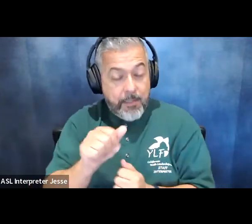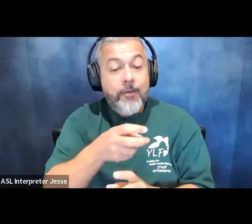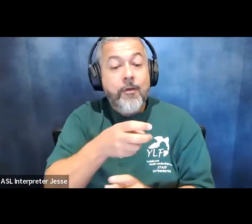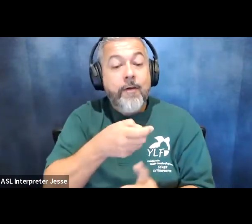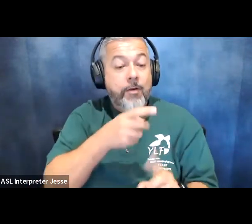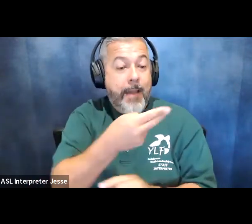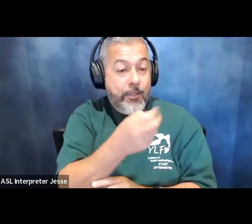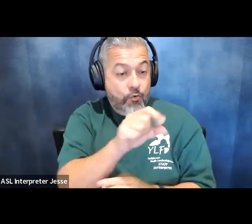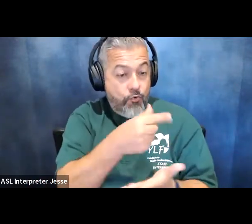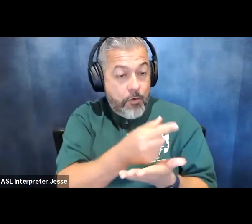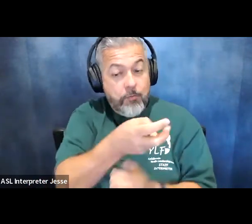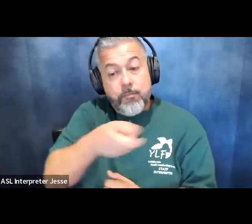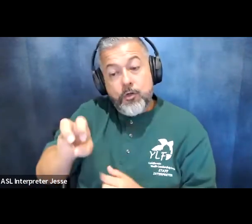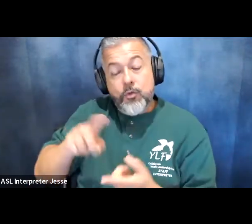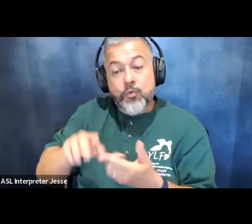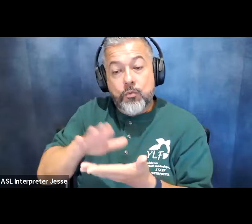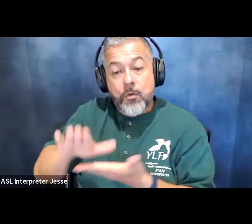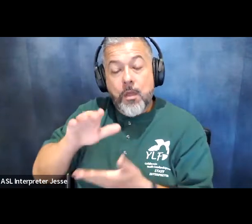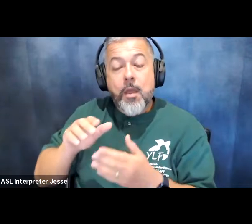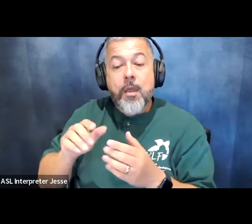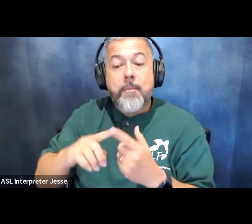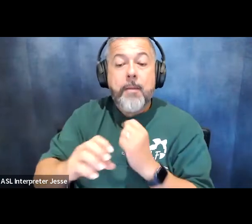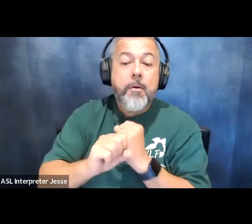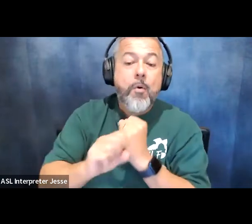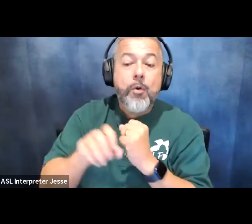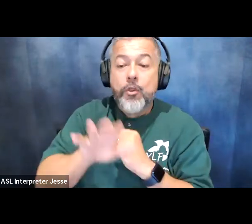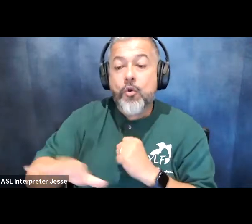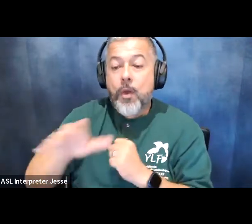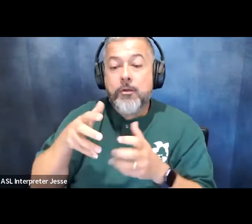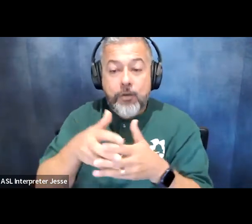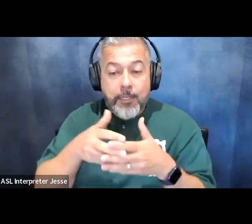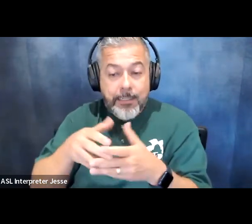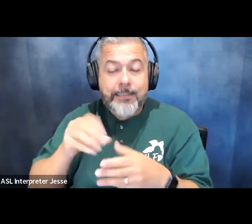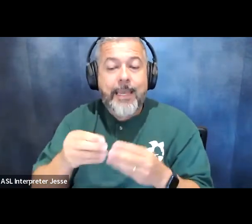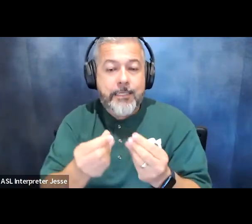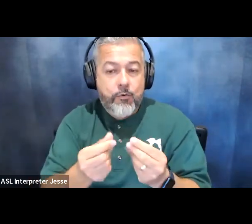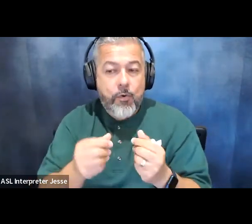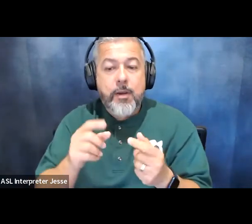by promoting throughout the united states and its territories the replication of the